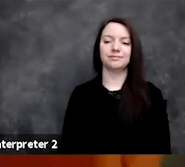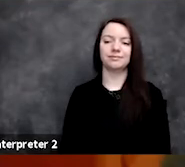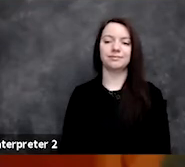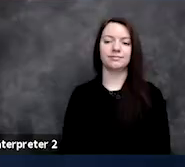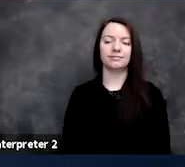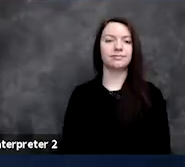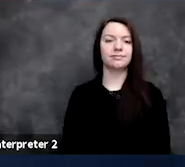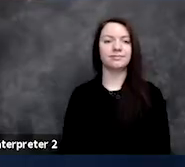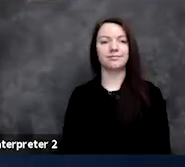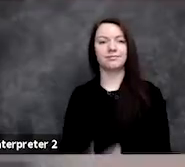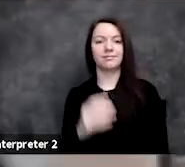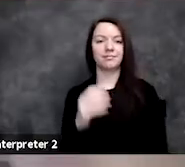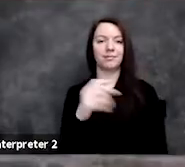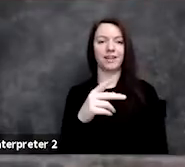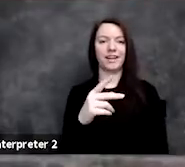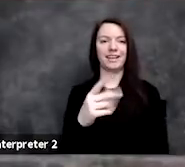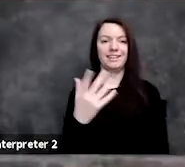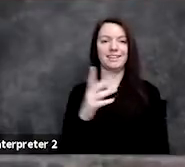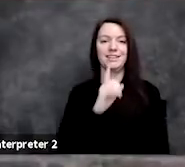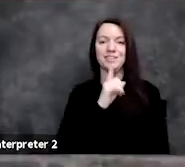Great, I'm happy to start.